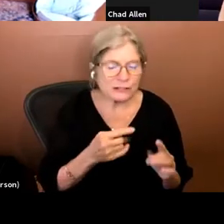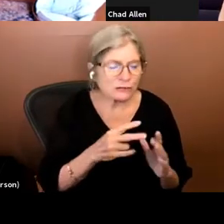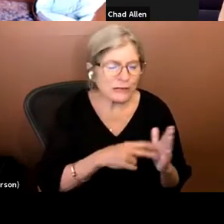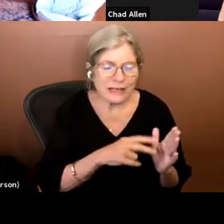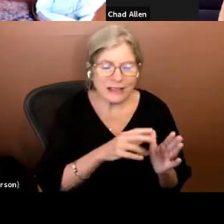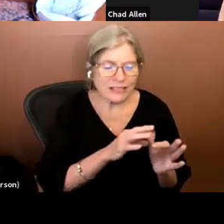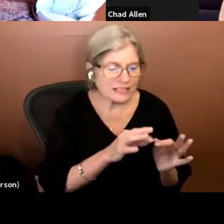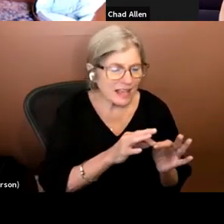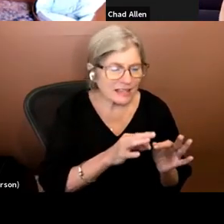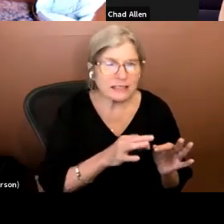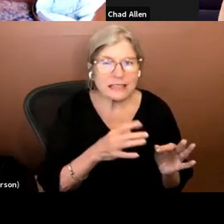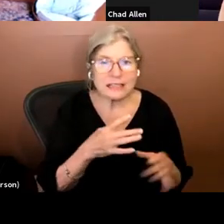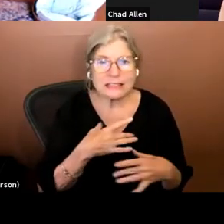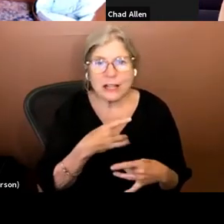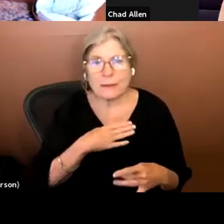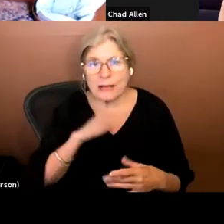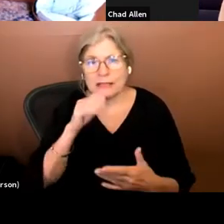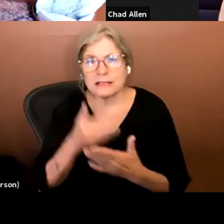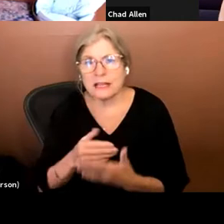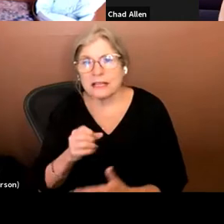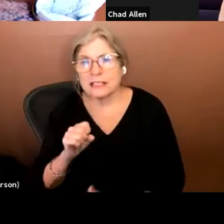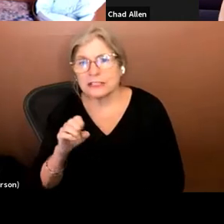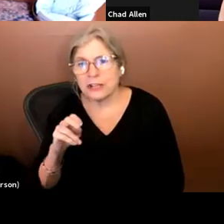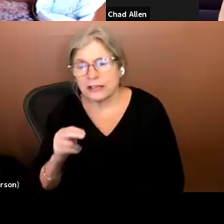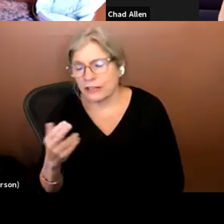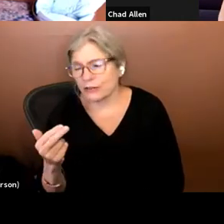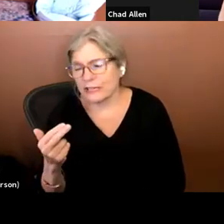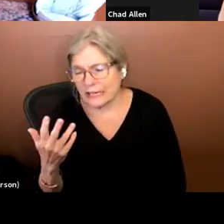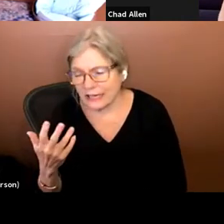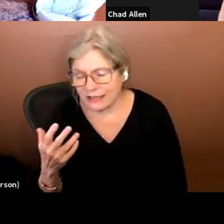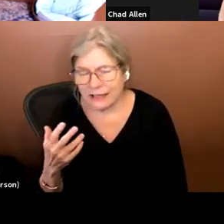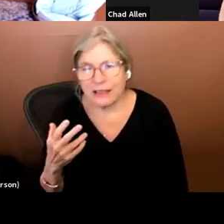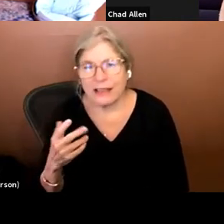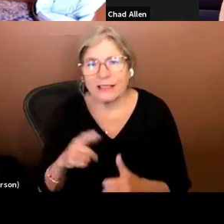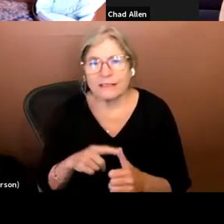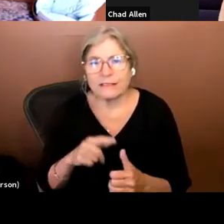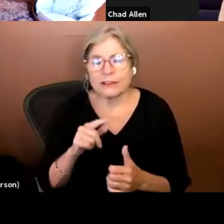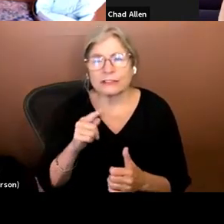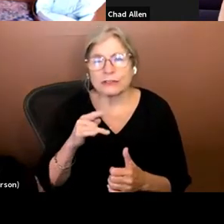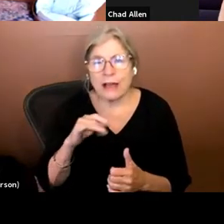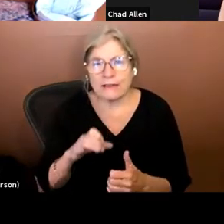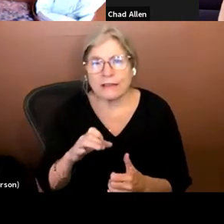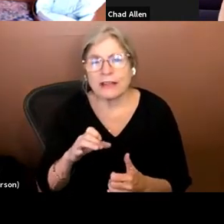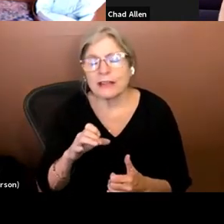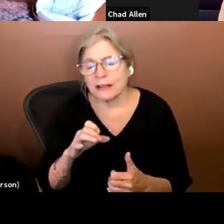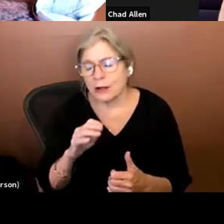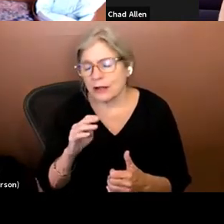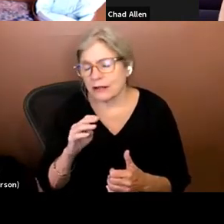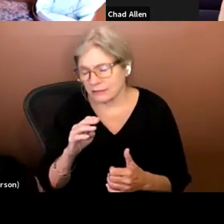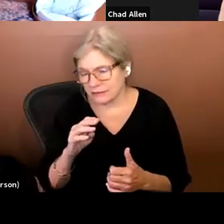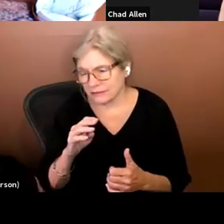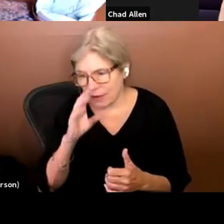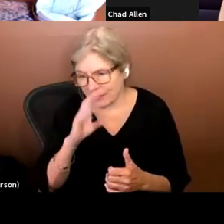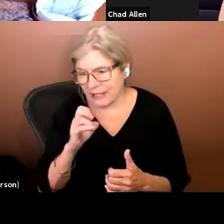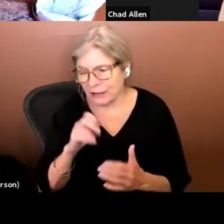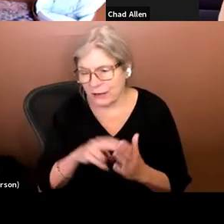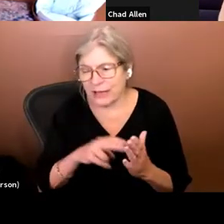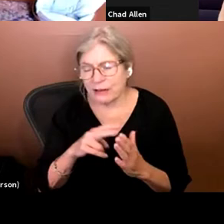interesting my son Sean is 13, the first graphic novel he read to me aloud. But he even